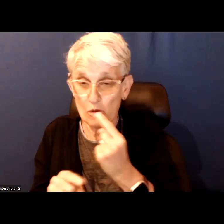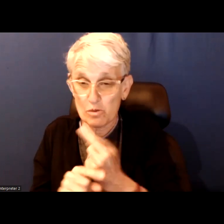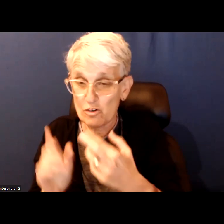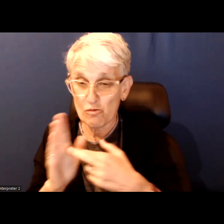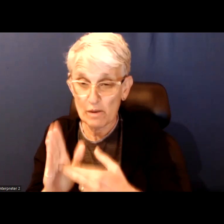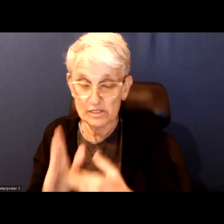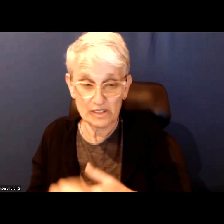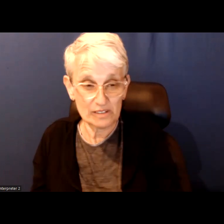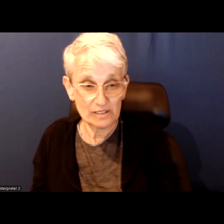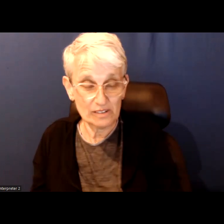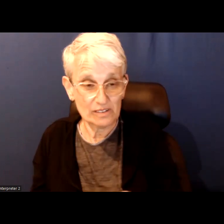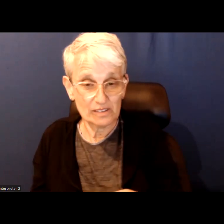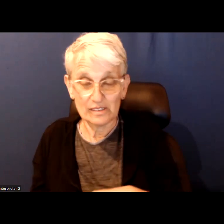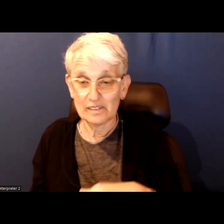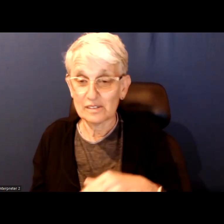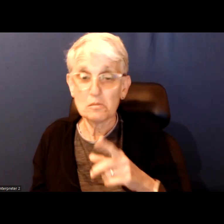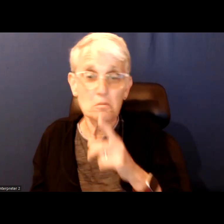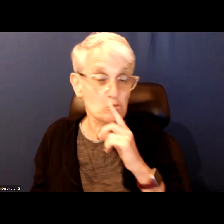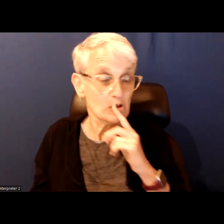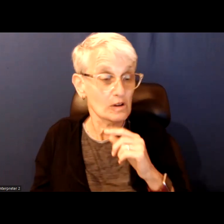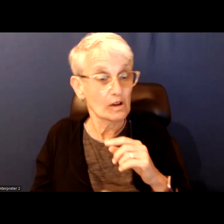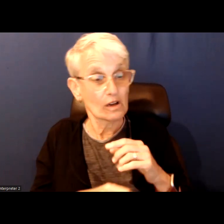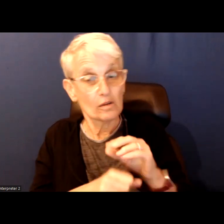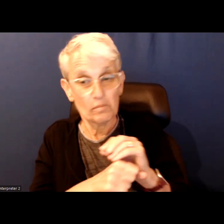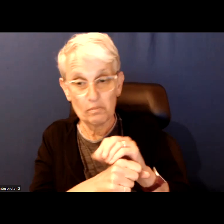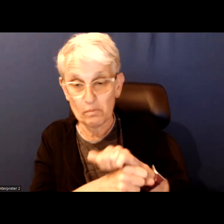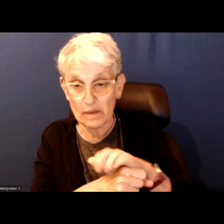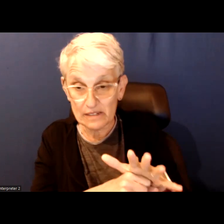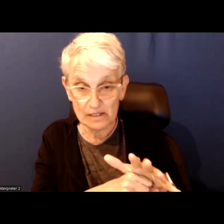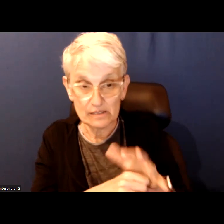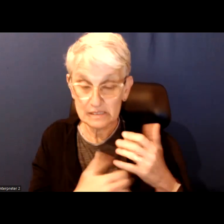Nevermind candidates not mentioning the pandemic which we are still in, to your point Inori.